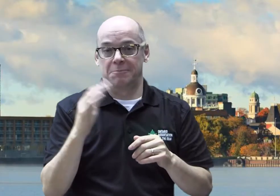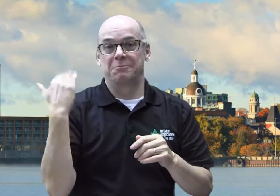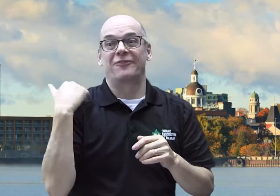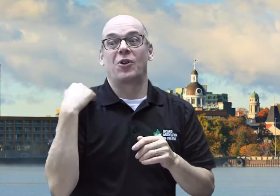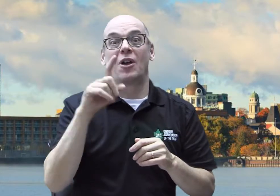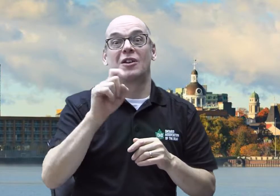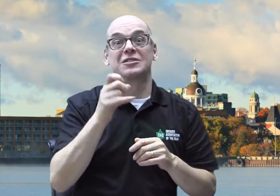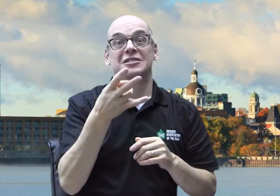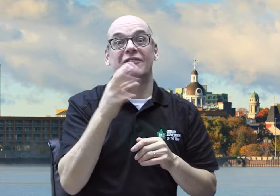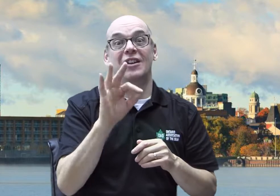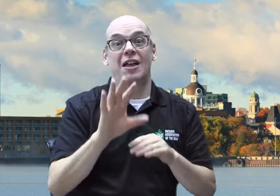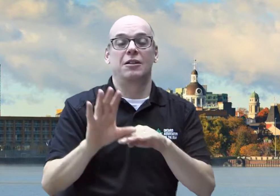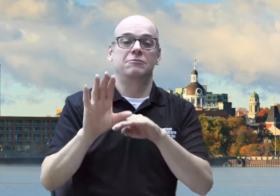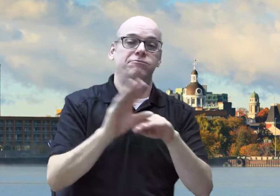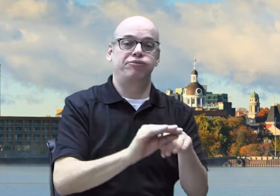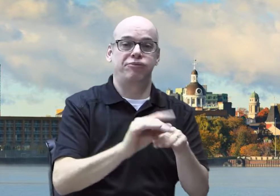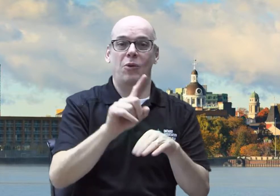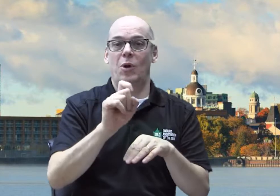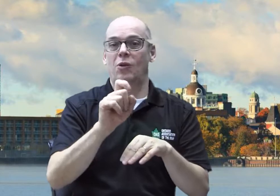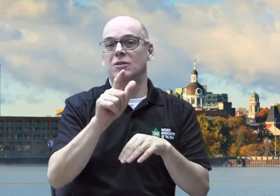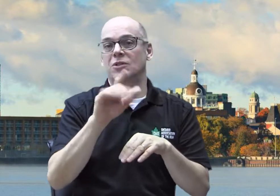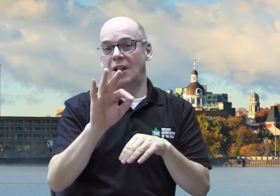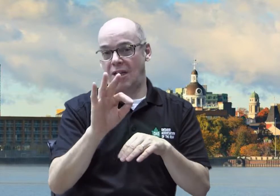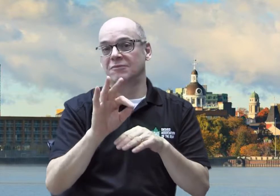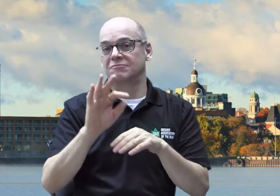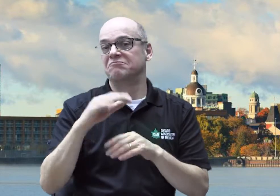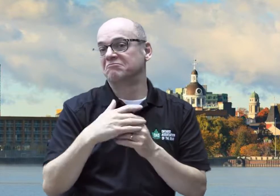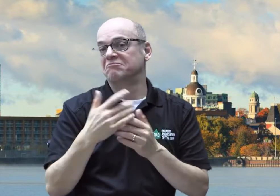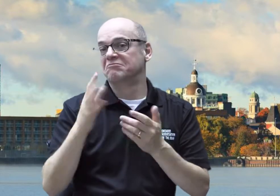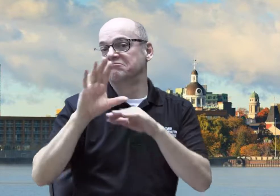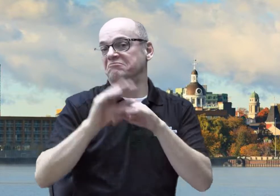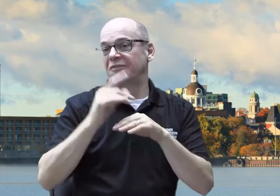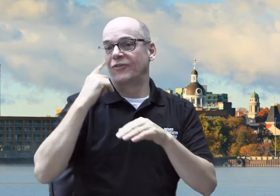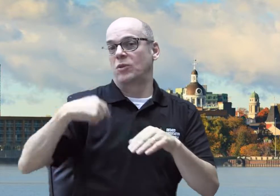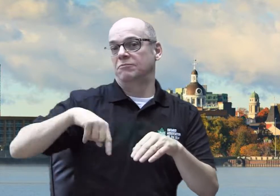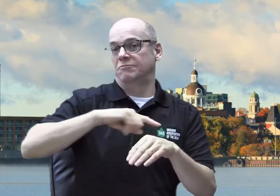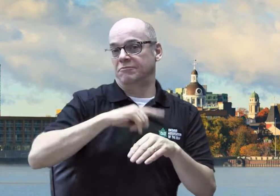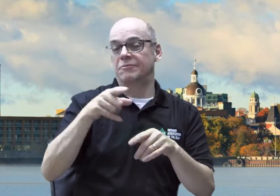It was $179 and it's discounted to $129 for us.